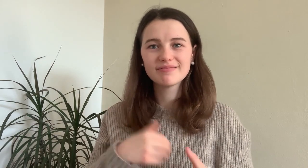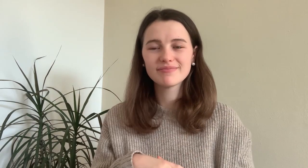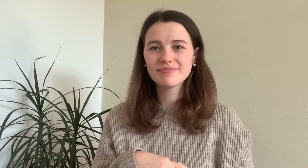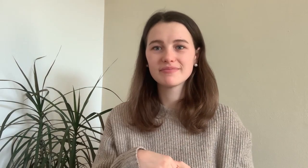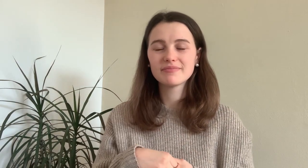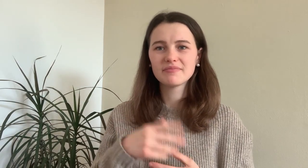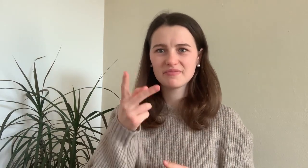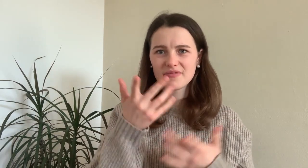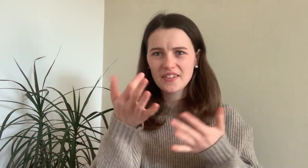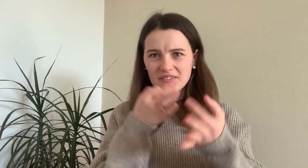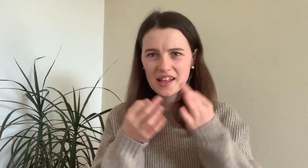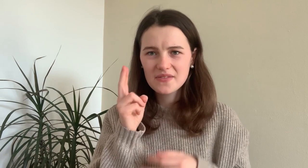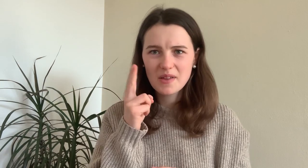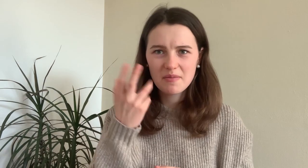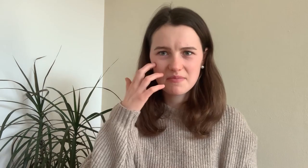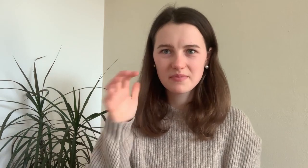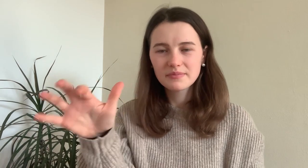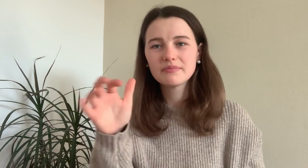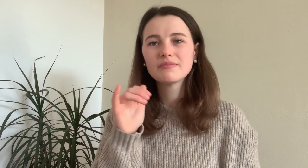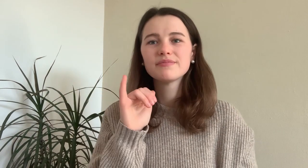Maybe you are curious why I did that...